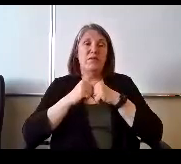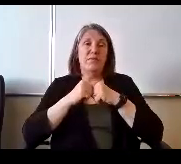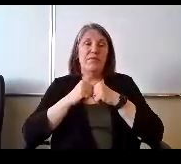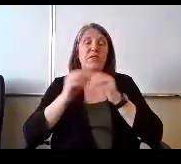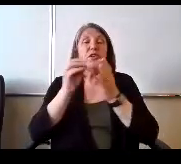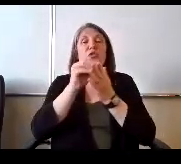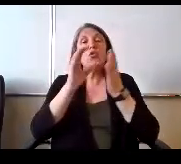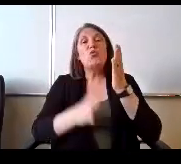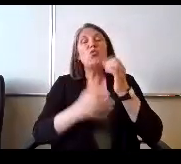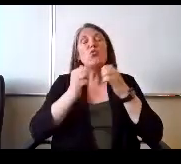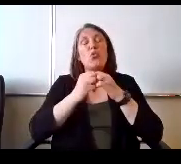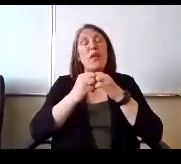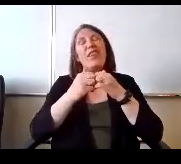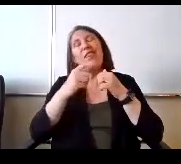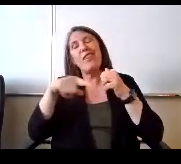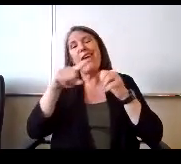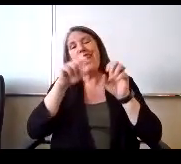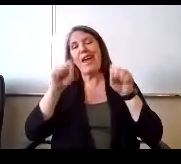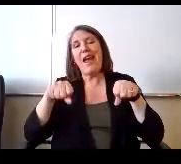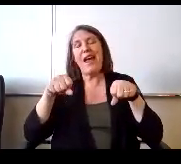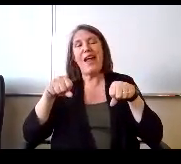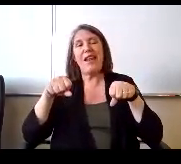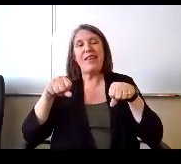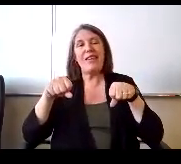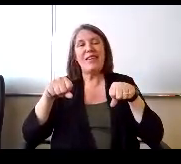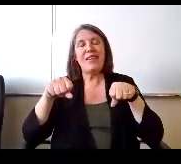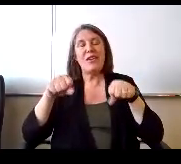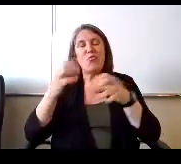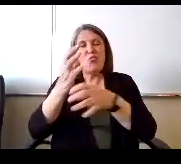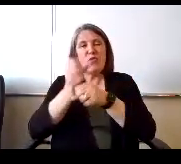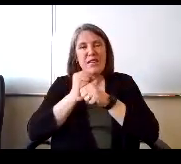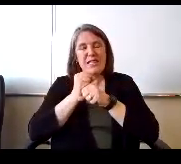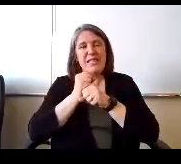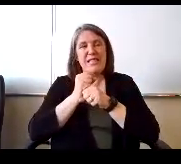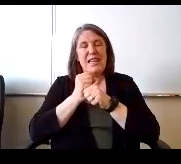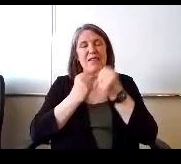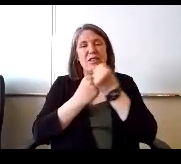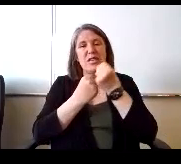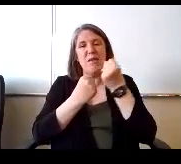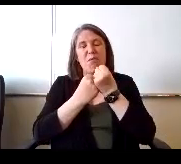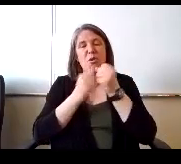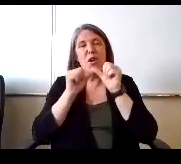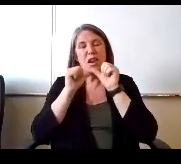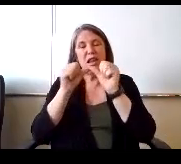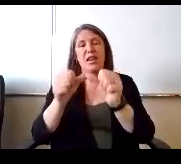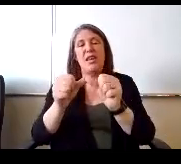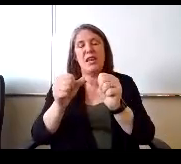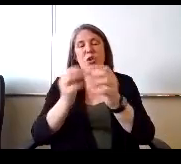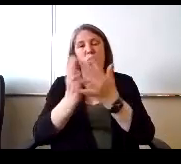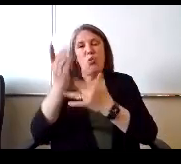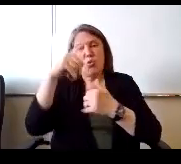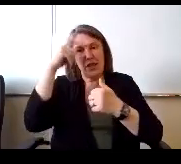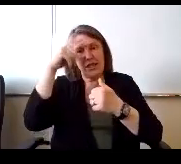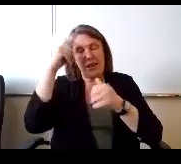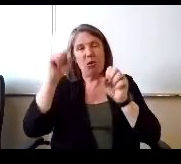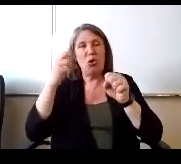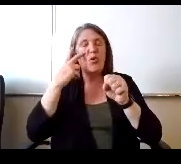So students would will be able to receive support continued through this summer and you can see the dates there. July I'm sorry.